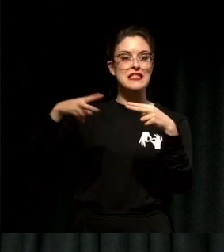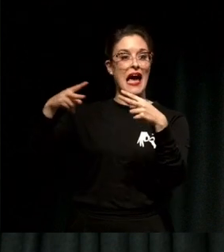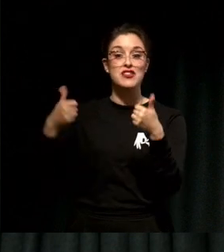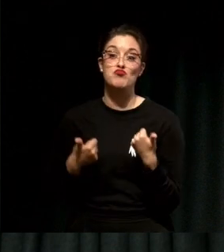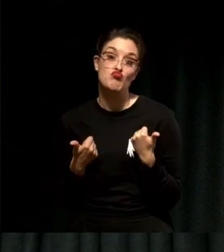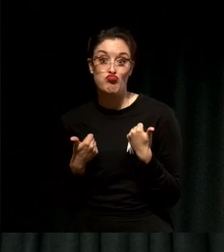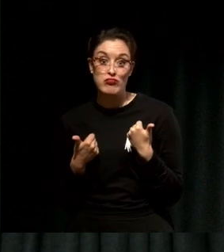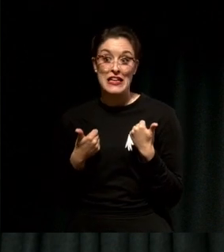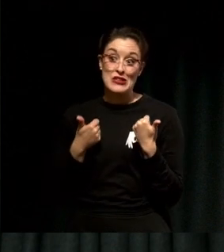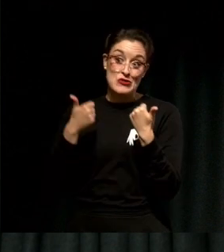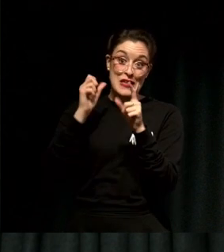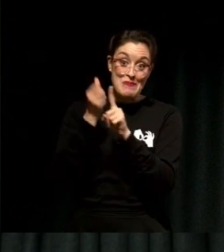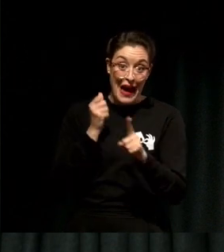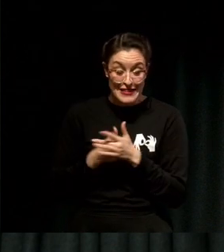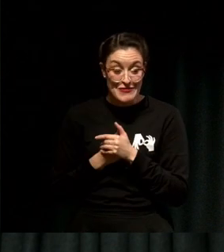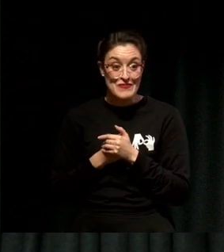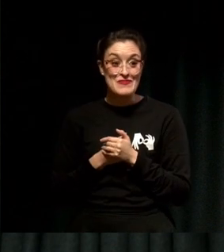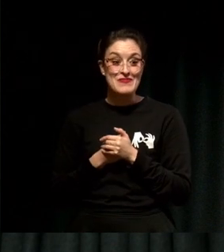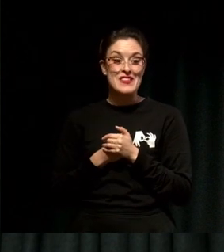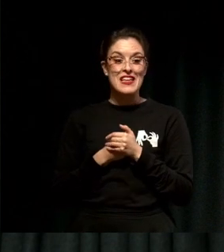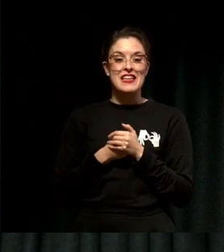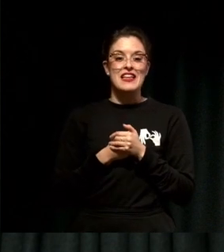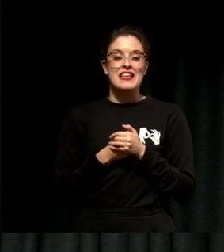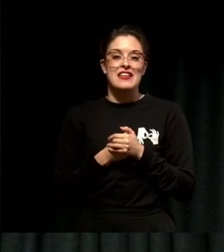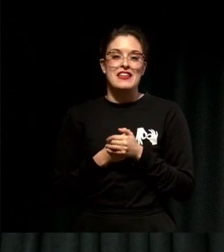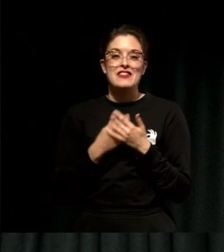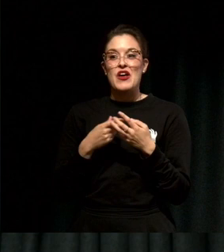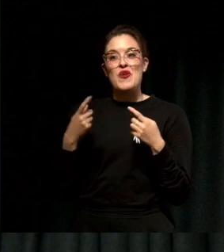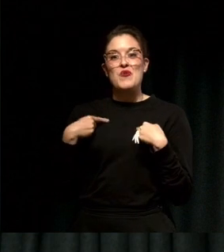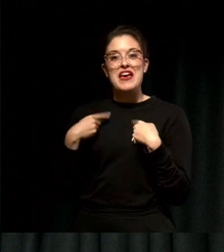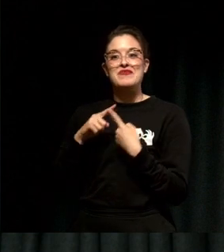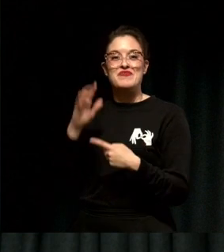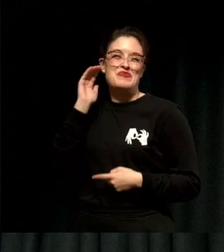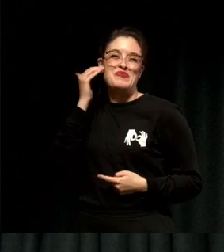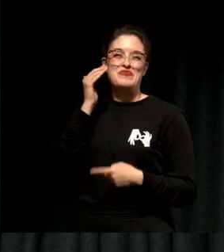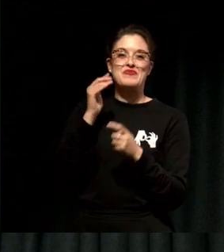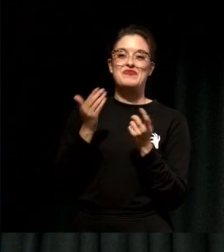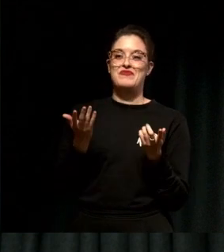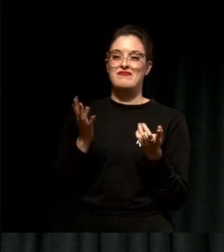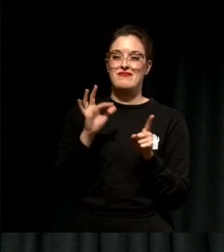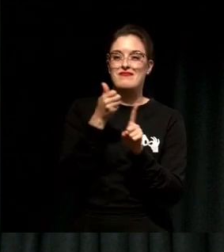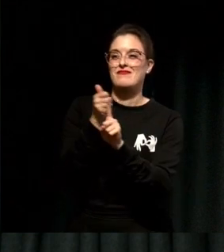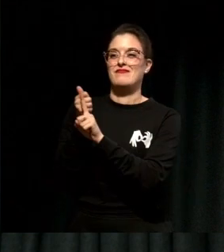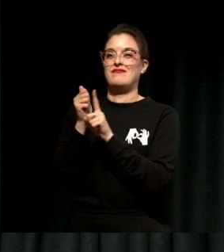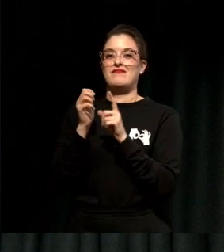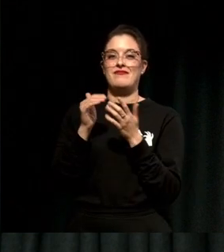And it's instilled in us to like continue to be motivated to do what we do and make that difference because it's so needed.